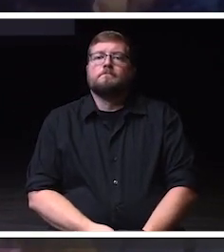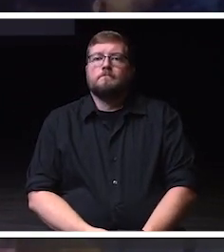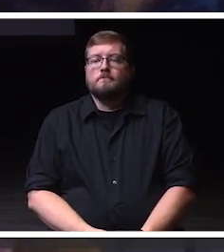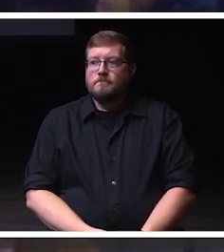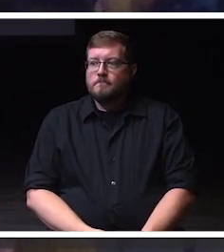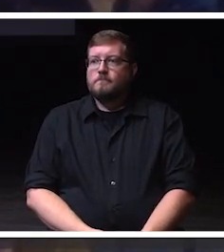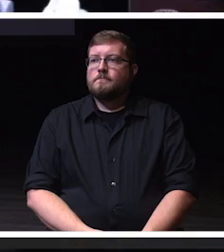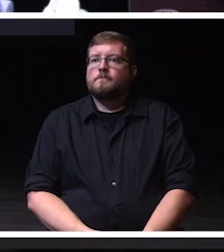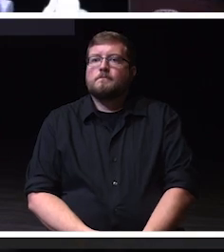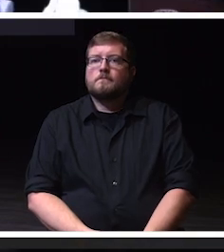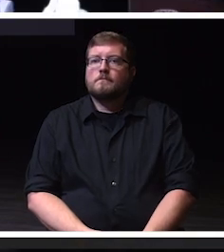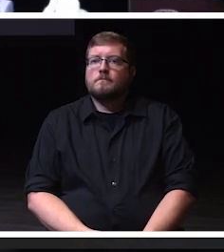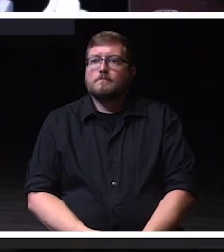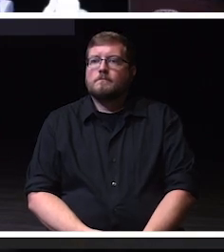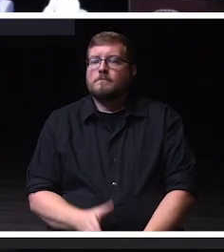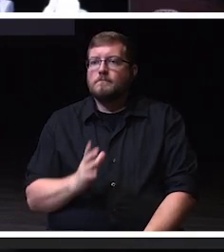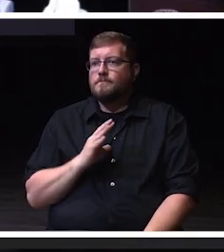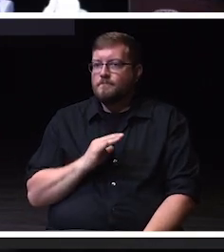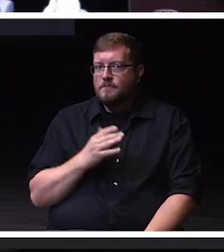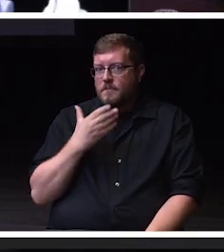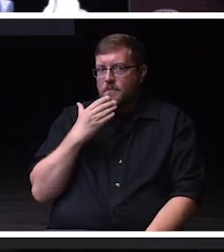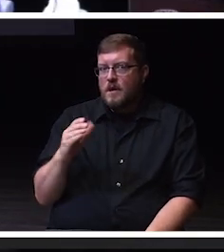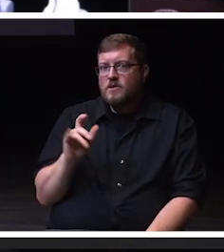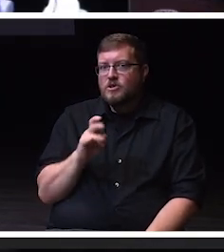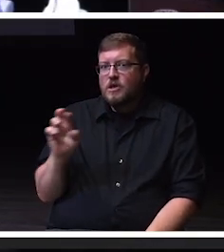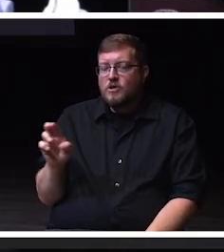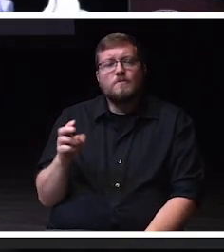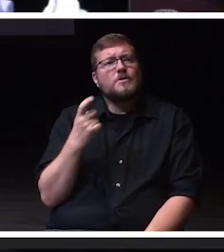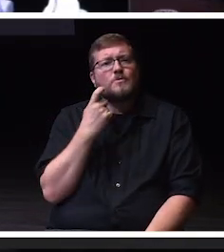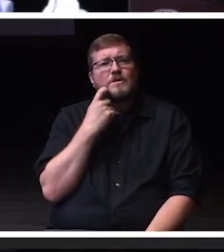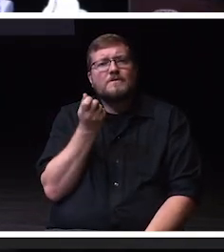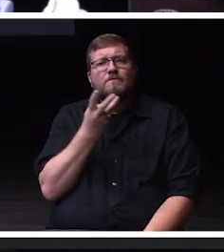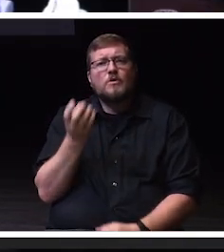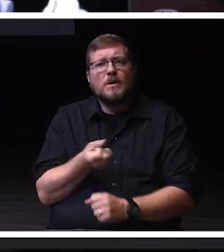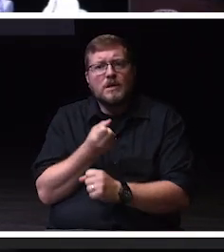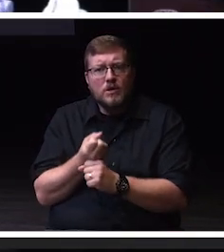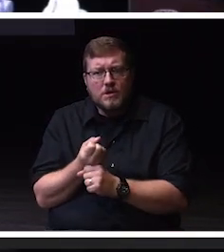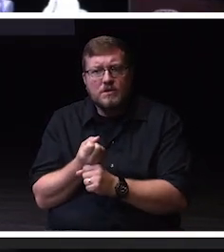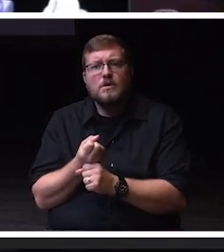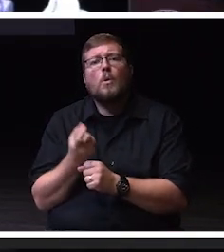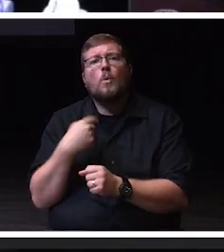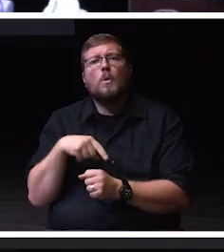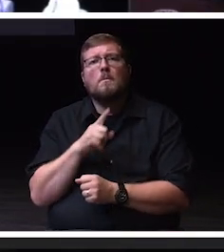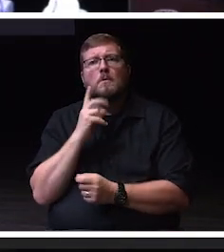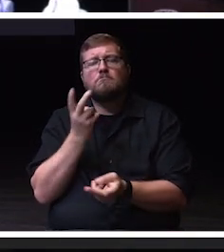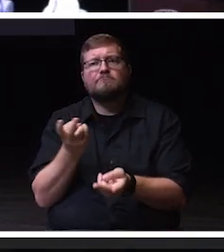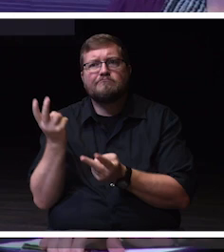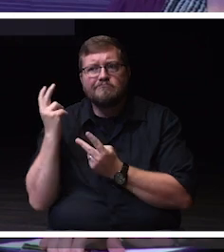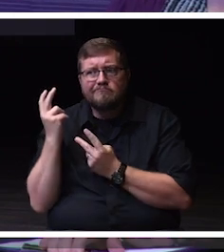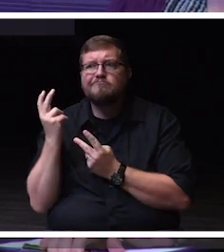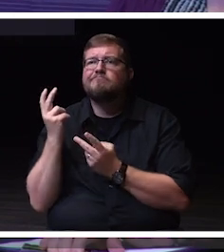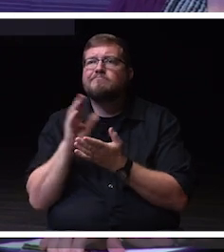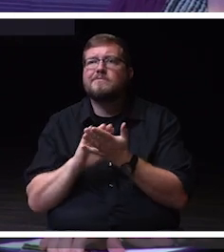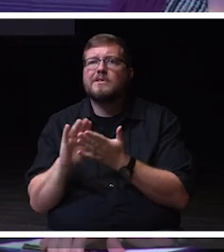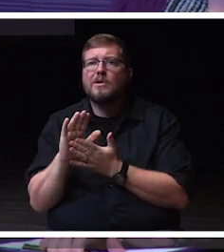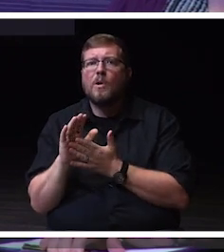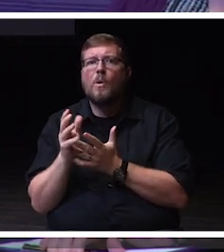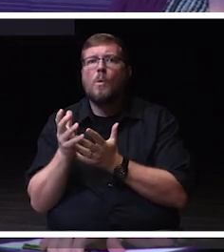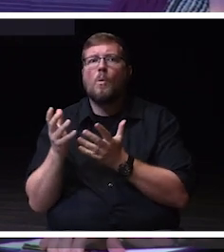Thank you, Lana and Chancellor. So the past couple of years or so, we've been reflecting on the college at what made us who we are.